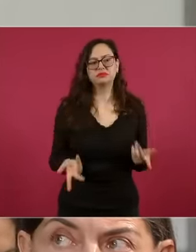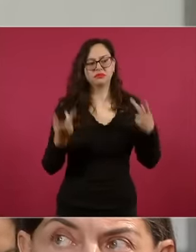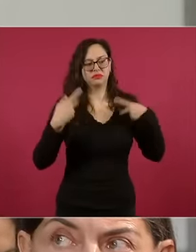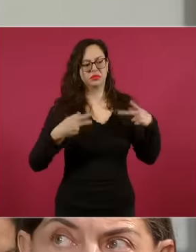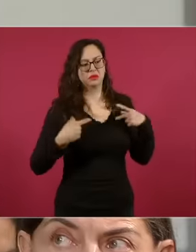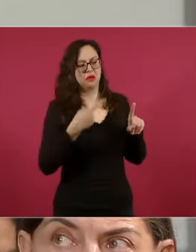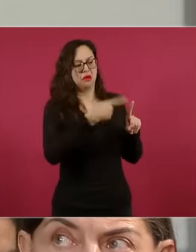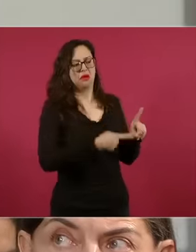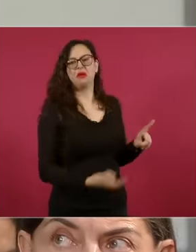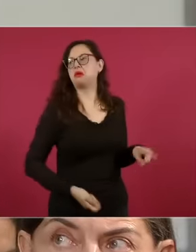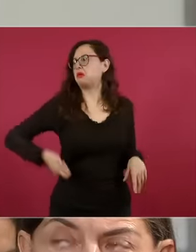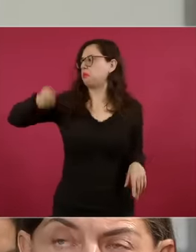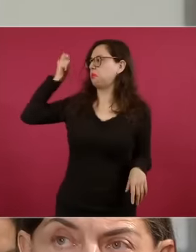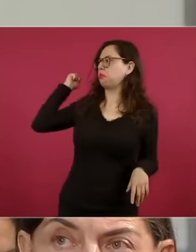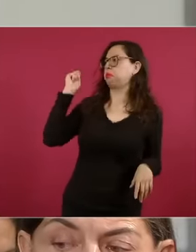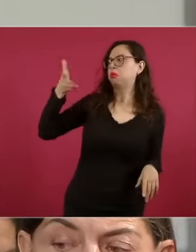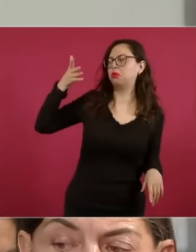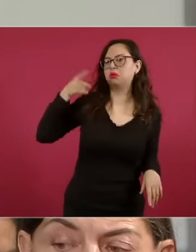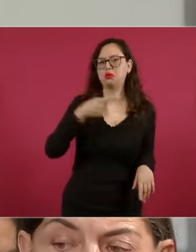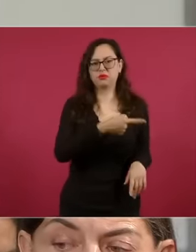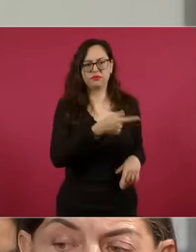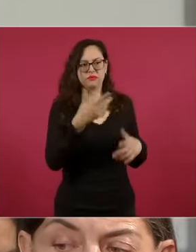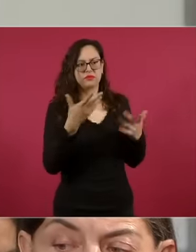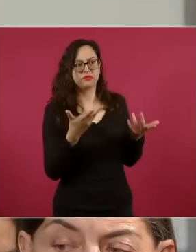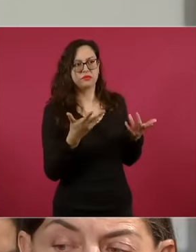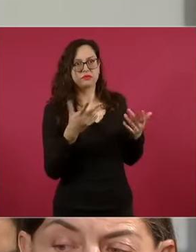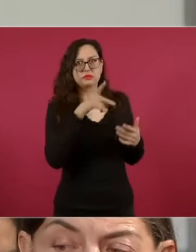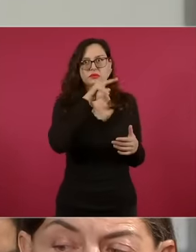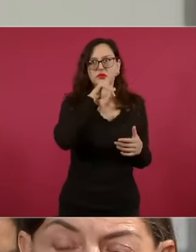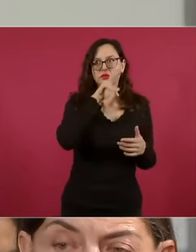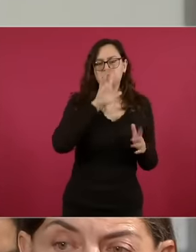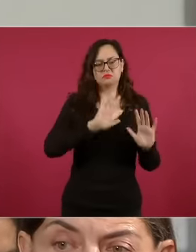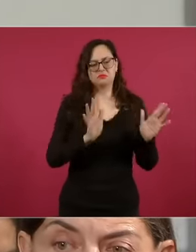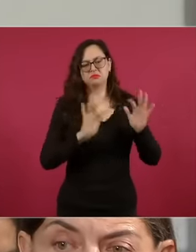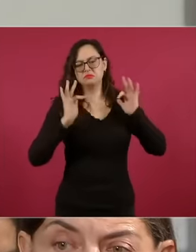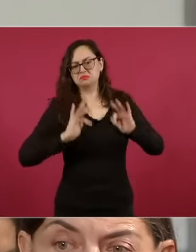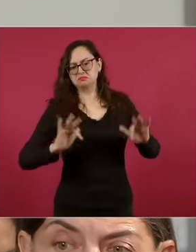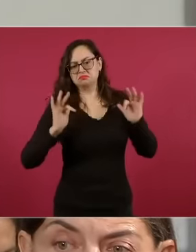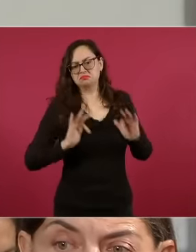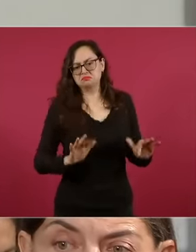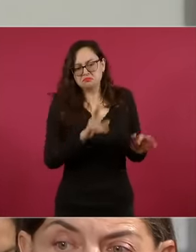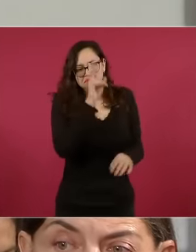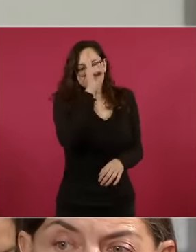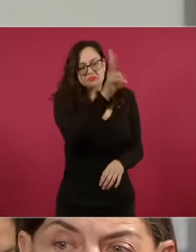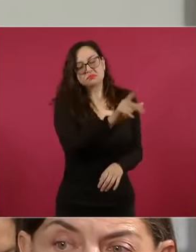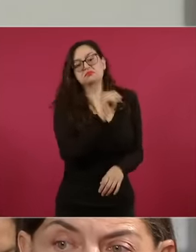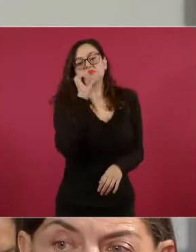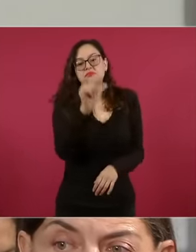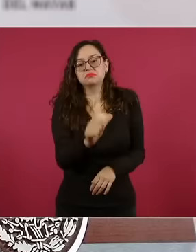he can tell him that there is annoyance among many people because the person who threw the bottle did not